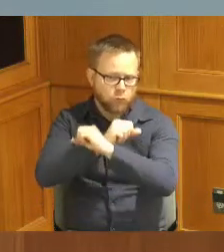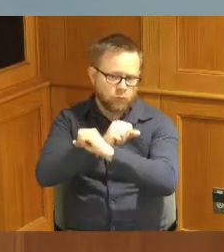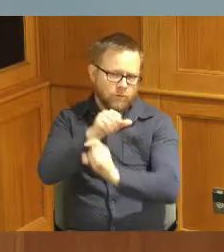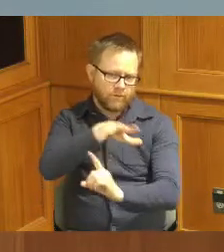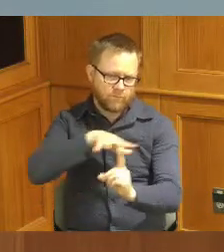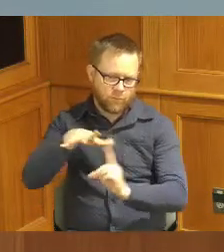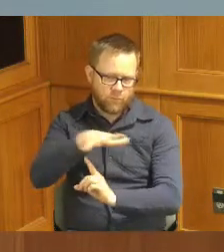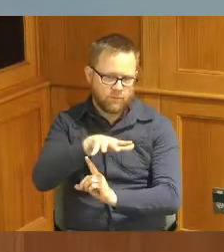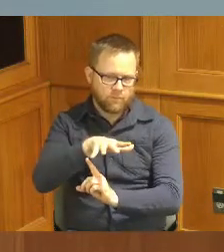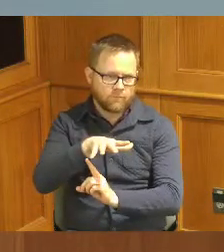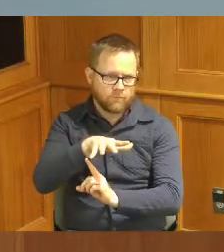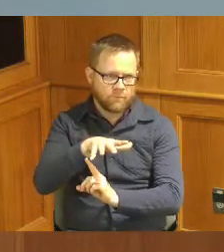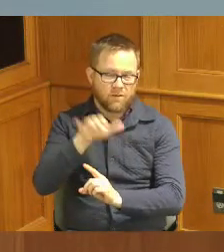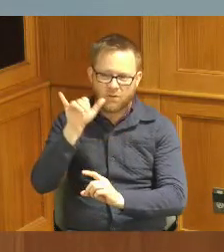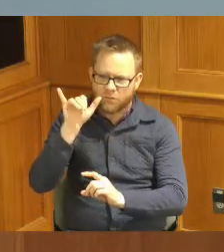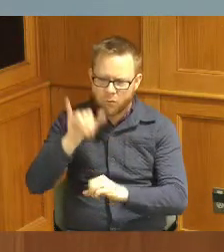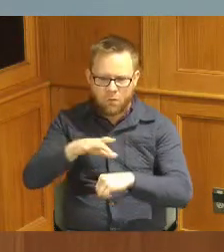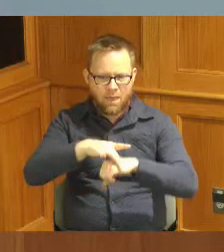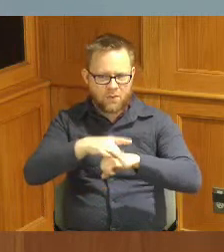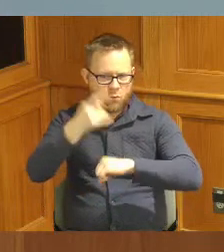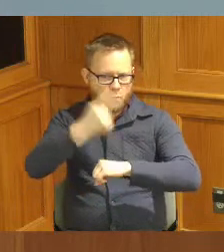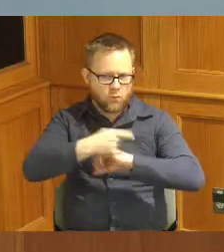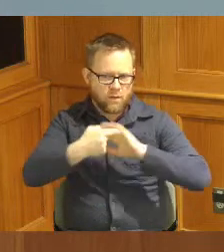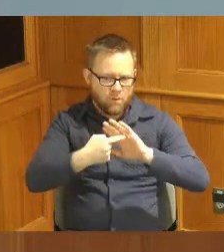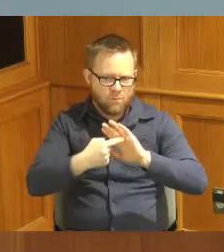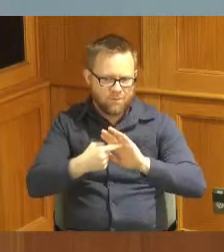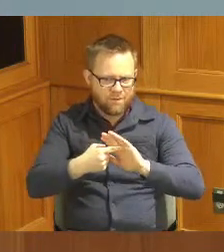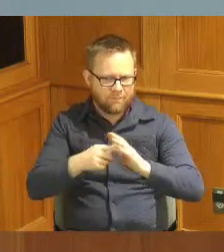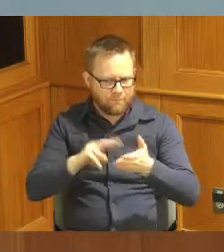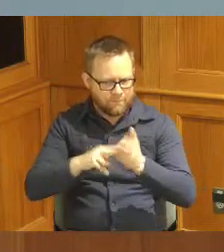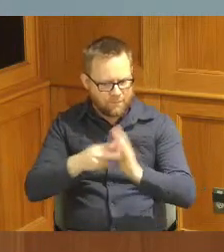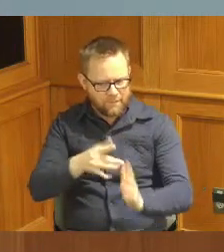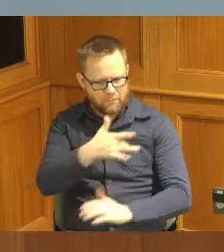and that's what Earth Day kind of represents to me and the staff so I really just want to make